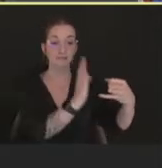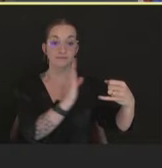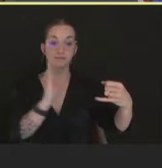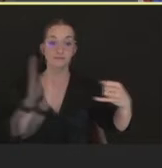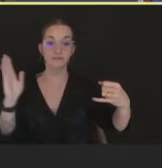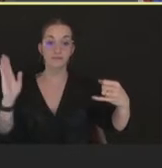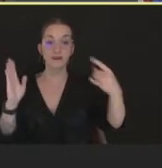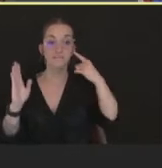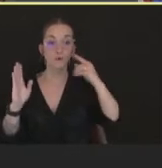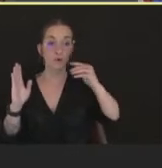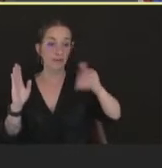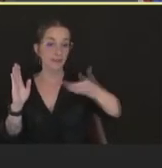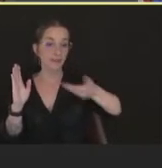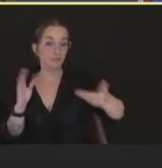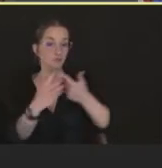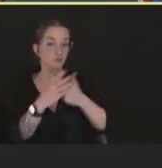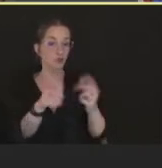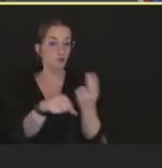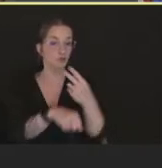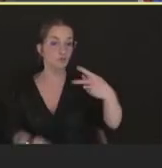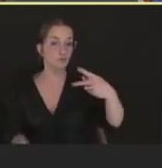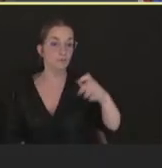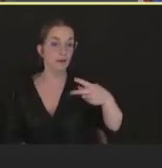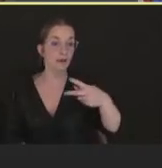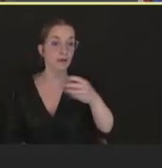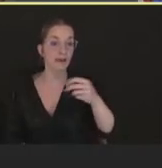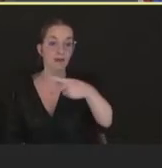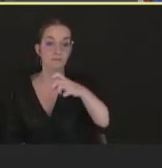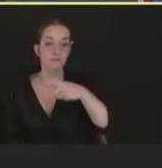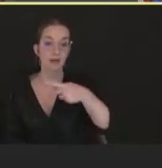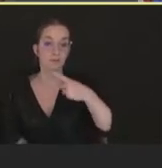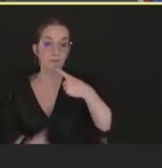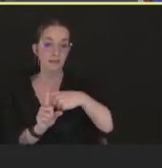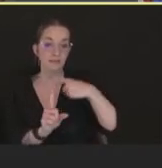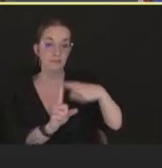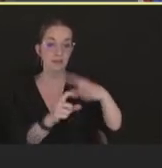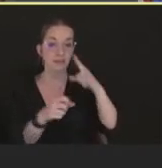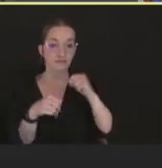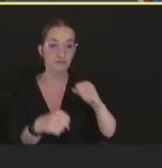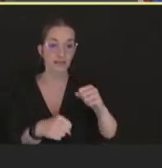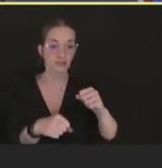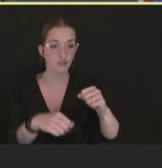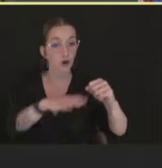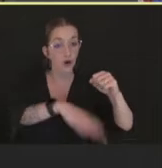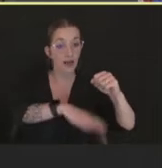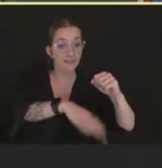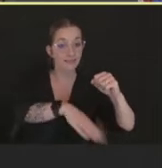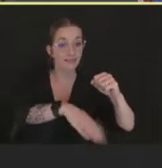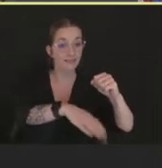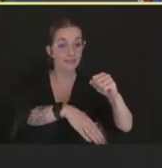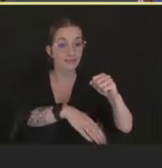of PEP and PEP plus plus strategies. And on the bottom, that's the monkeypox case count.